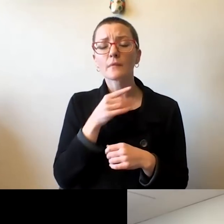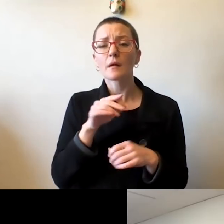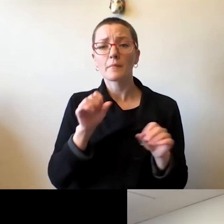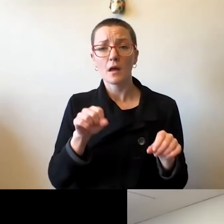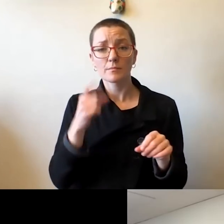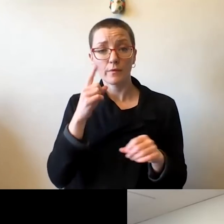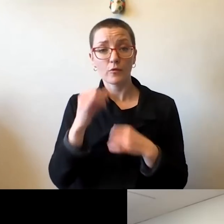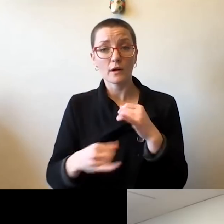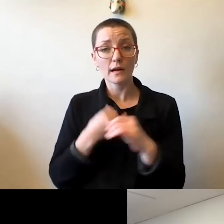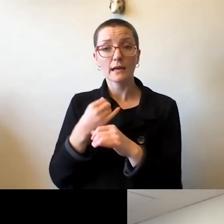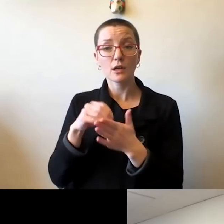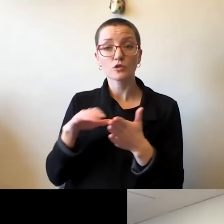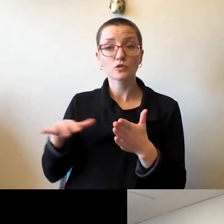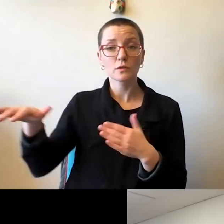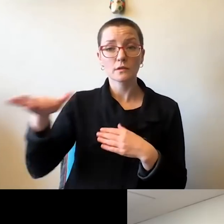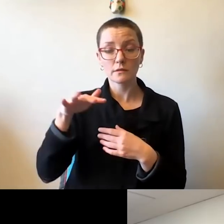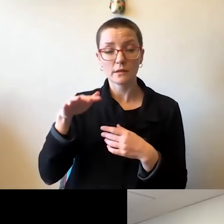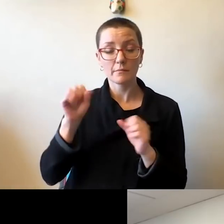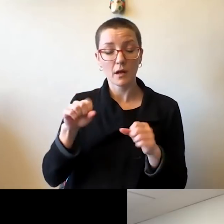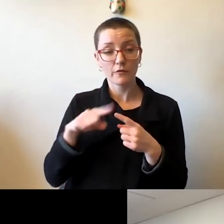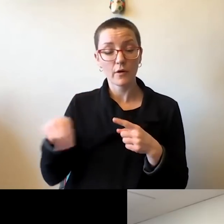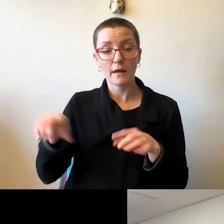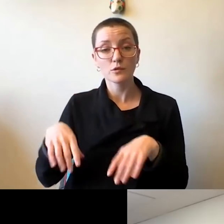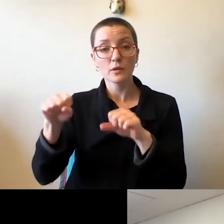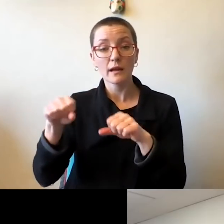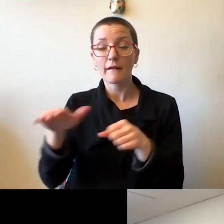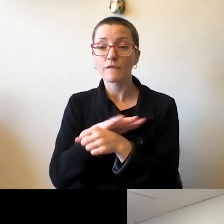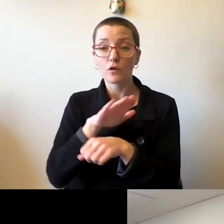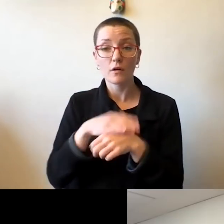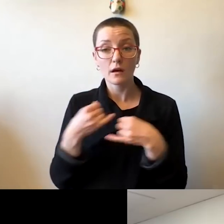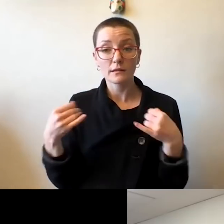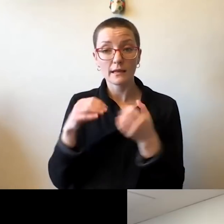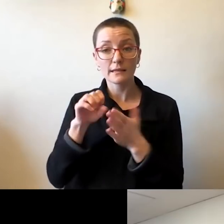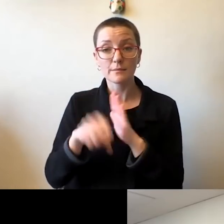to take a fully online semester for Spring 2021?